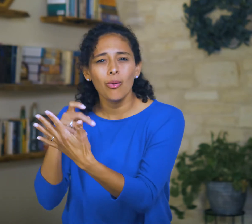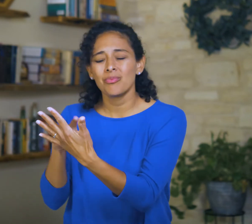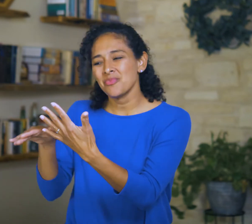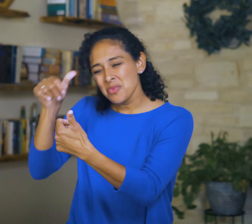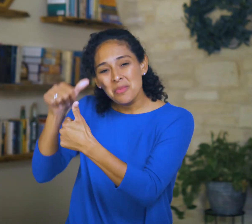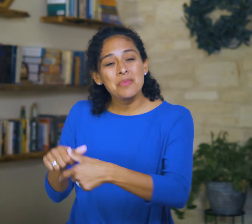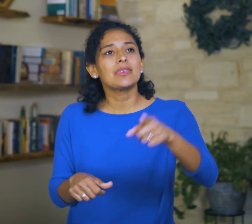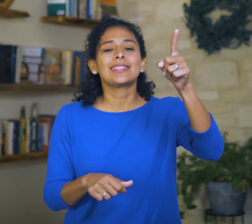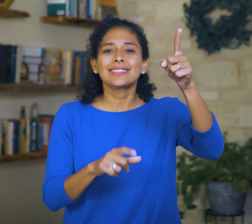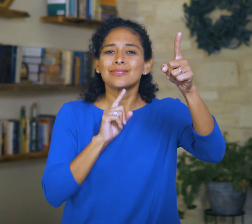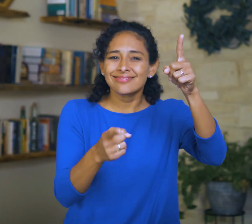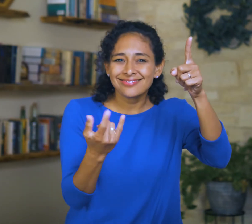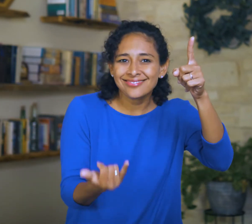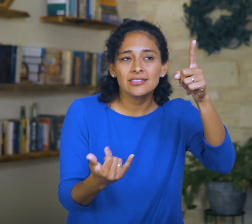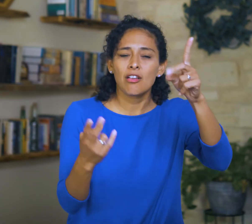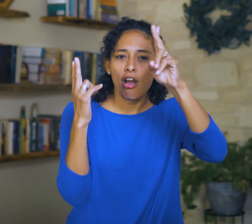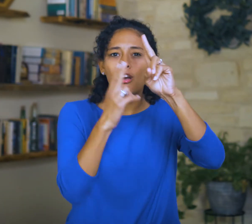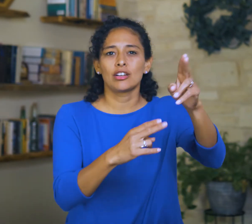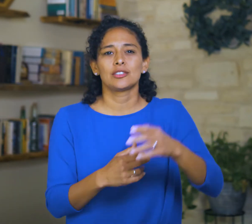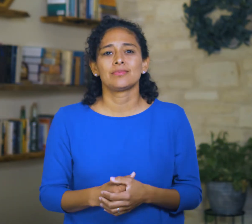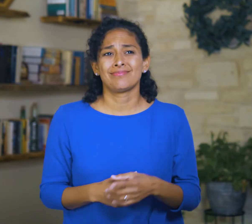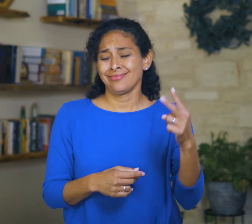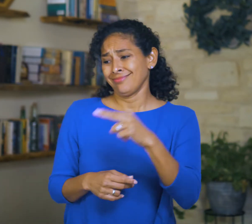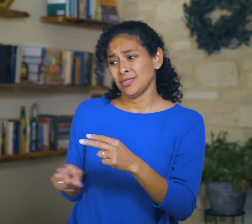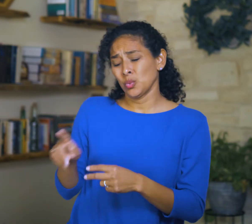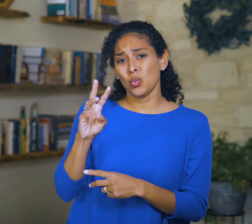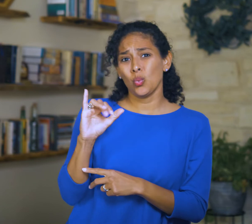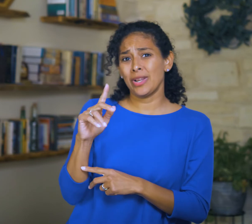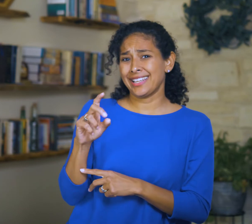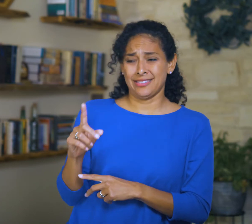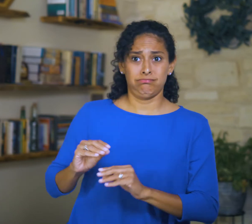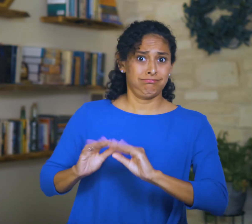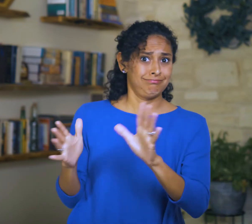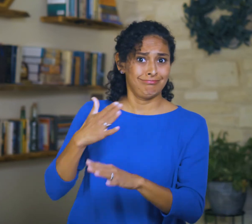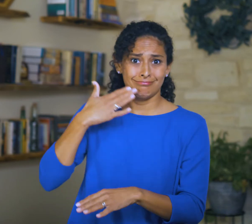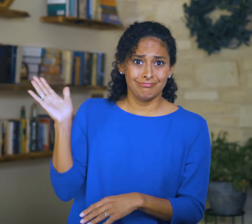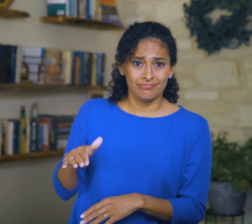and not only to remember that He exists, and honor Him. He sees their wickedness clearly